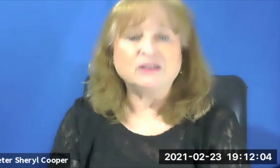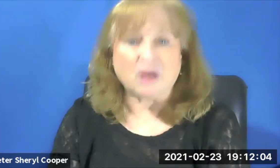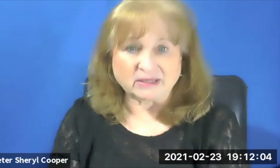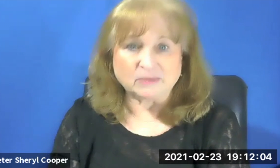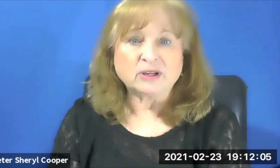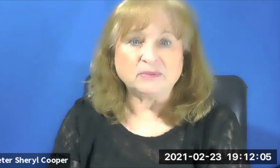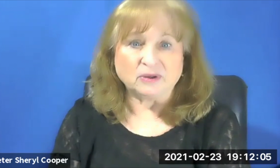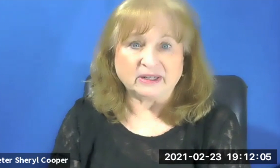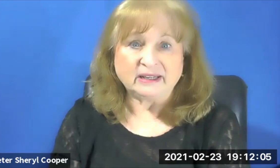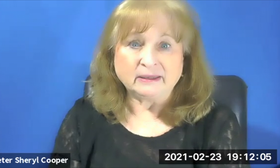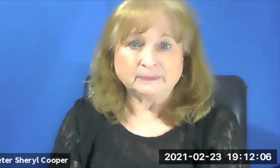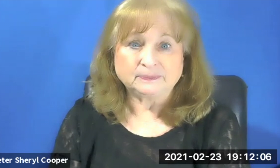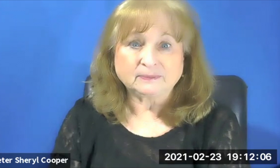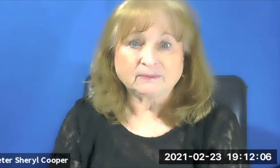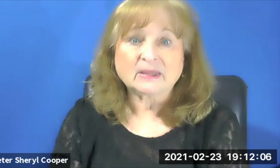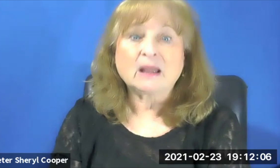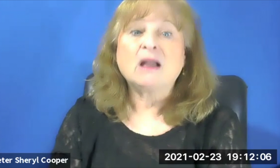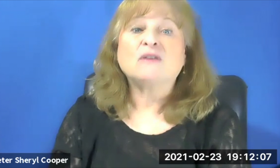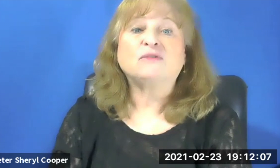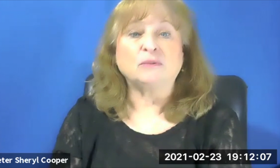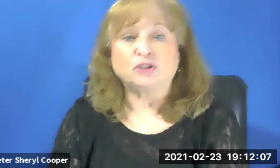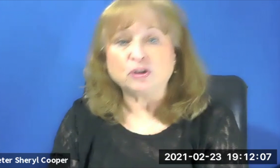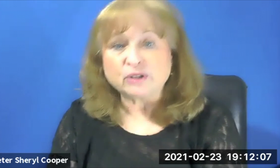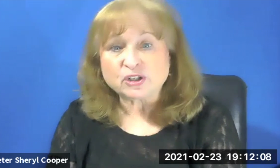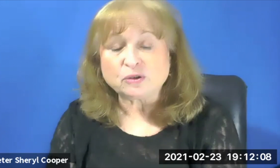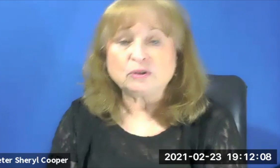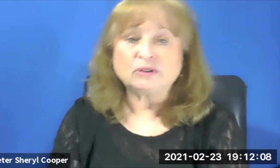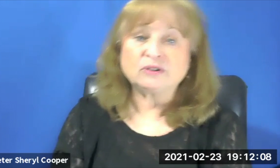Baltimore community for Jewish schools